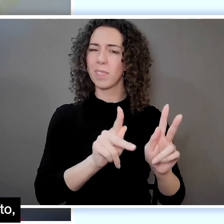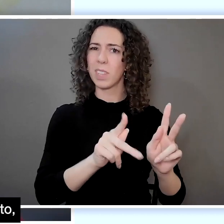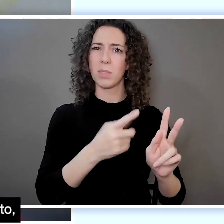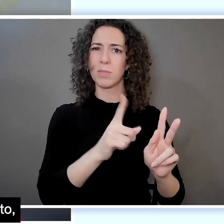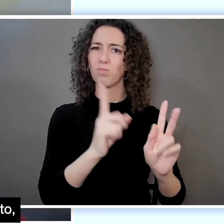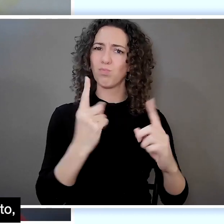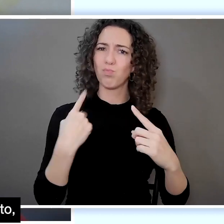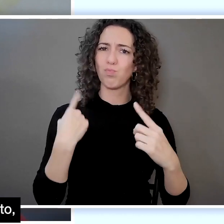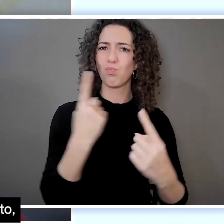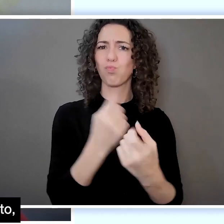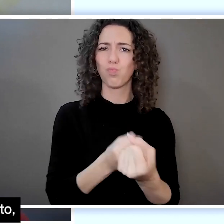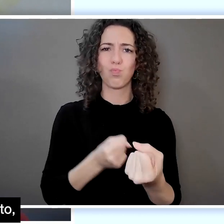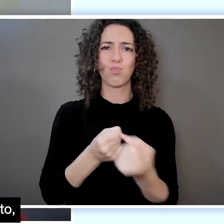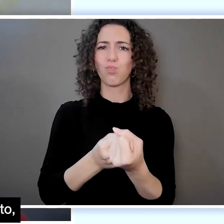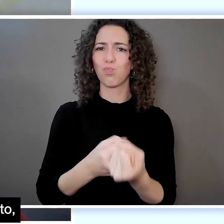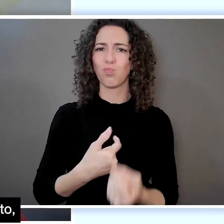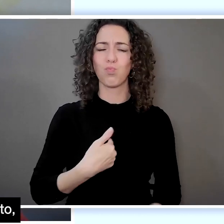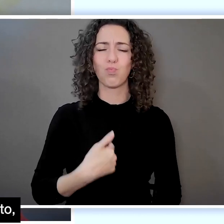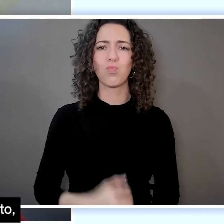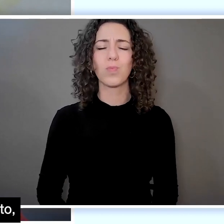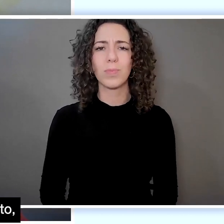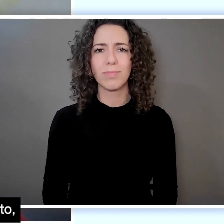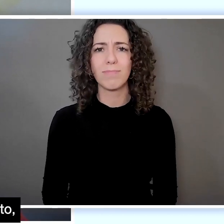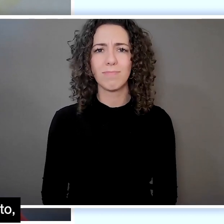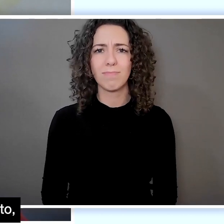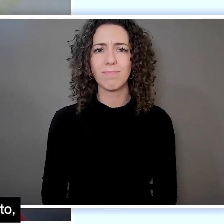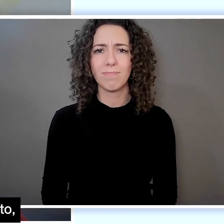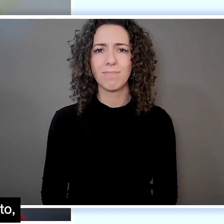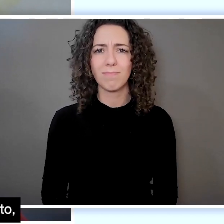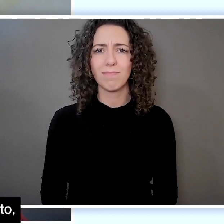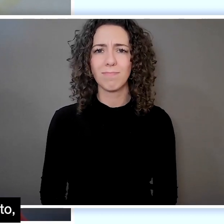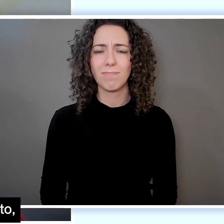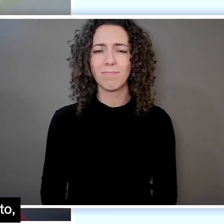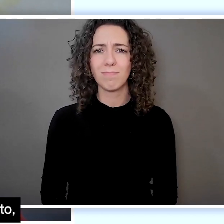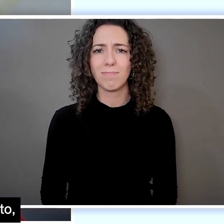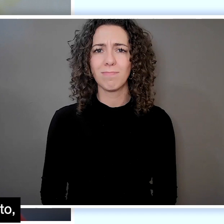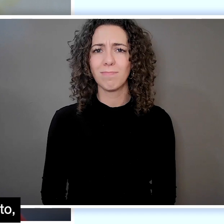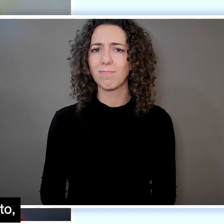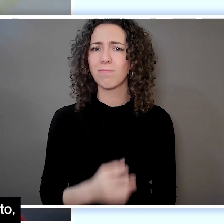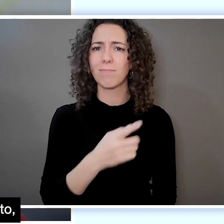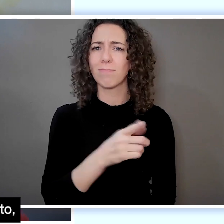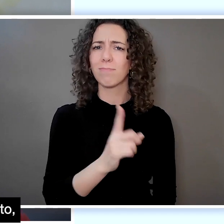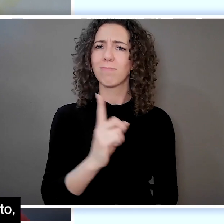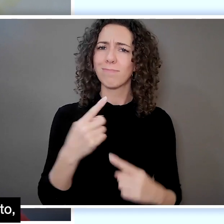supporting me before I even decided to,